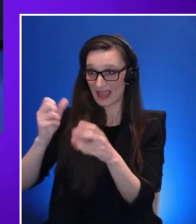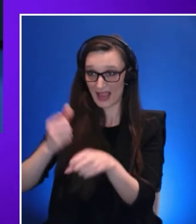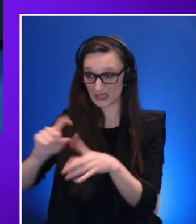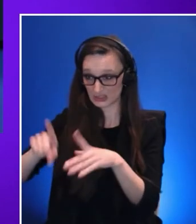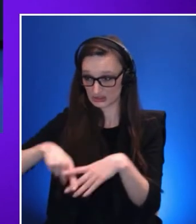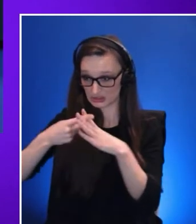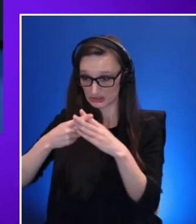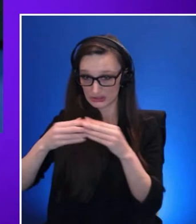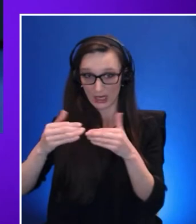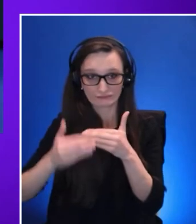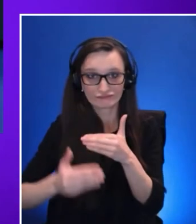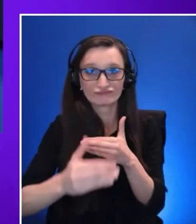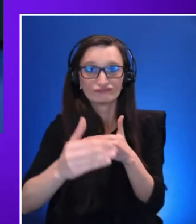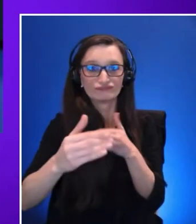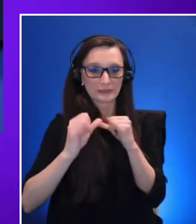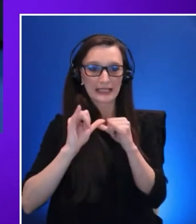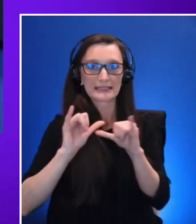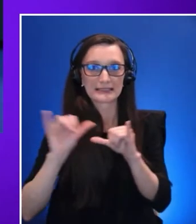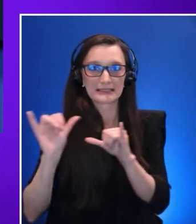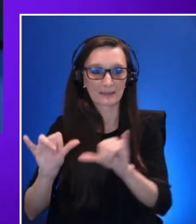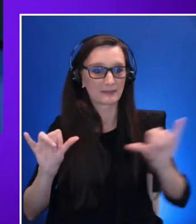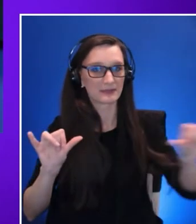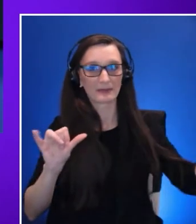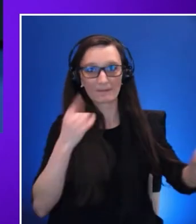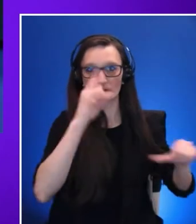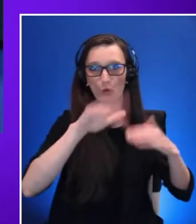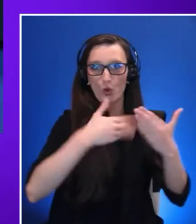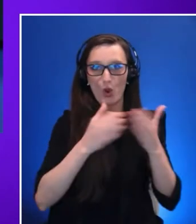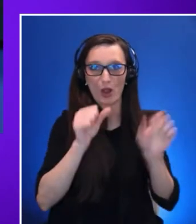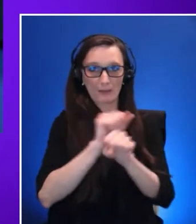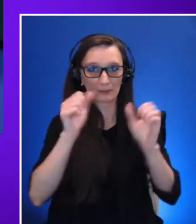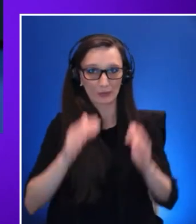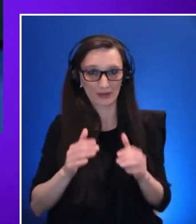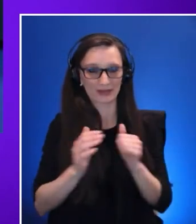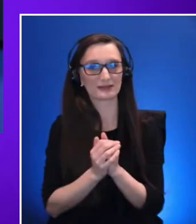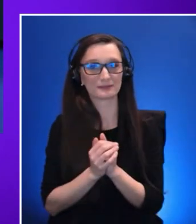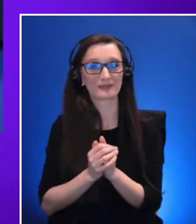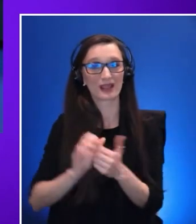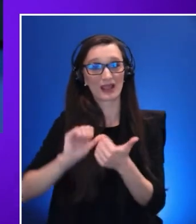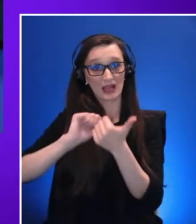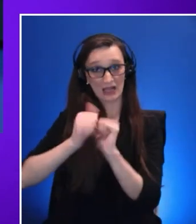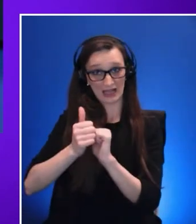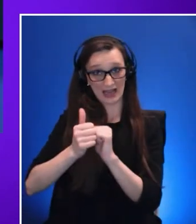how employee the technology is being used here at Accenture because it can be used in such a